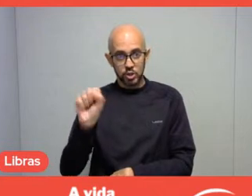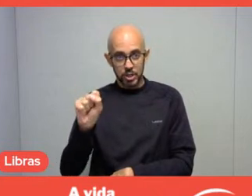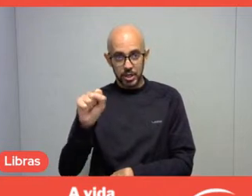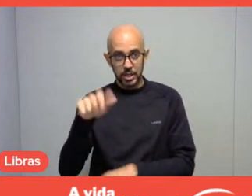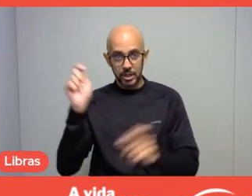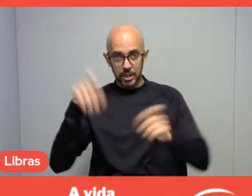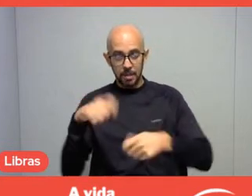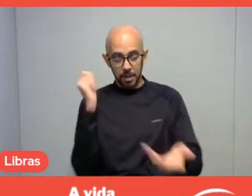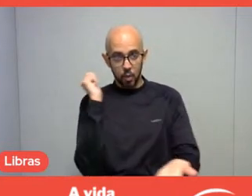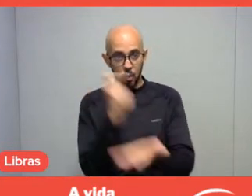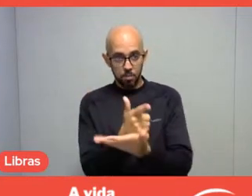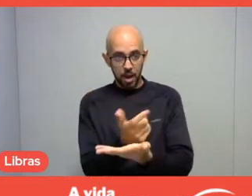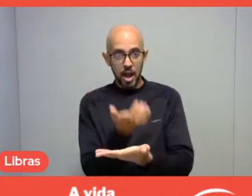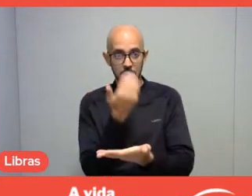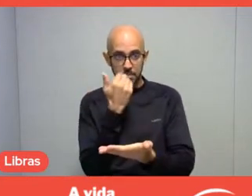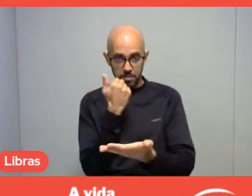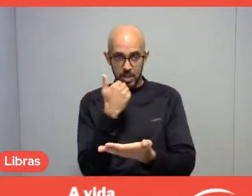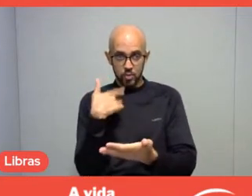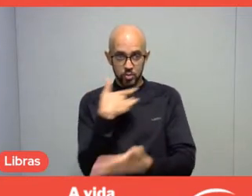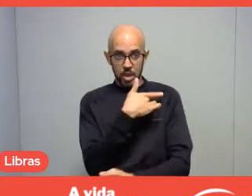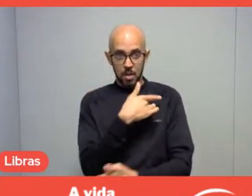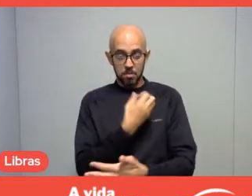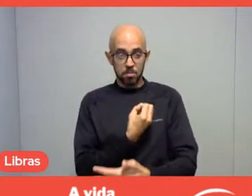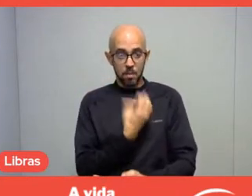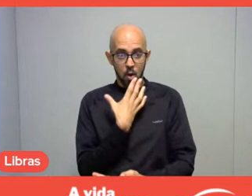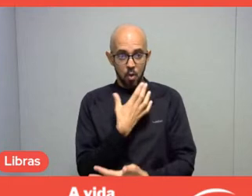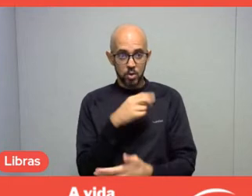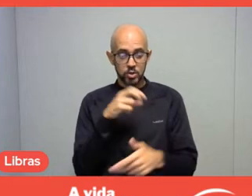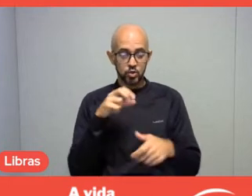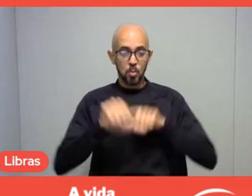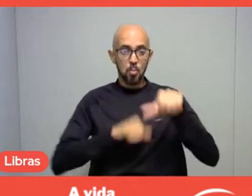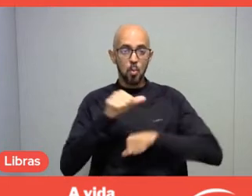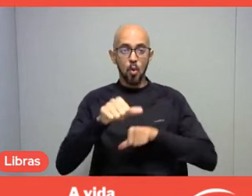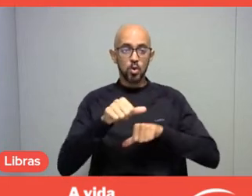this changes their view on the movement itself.